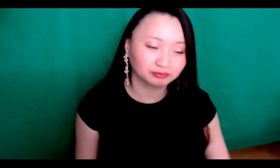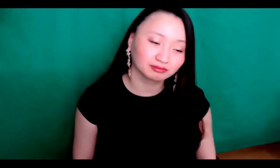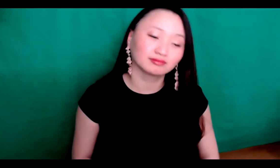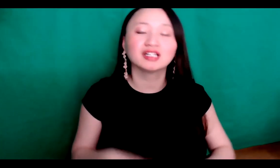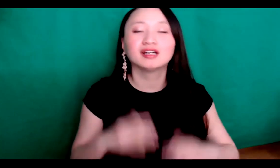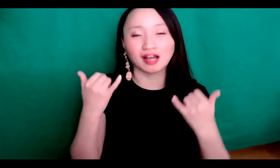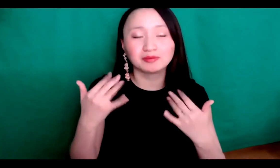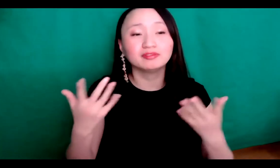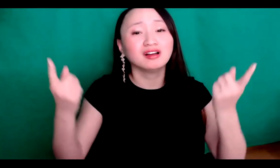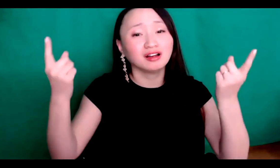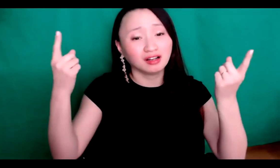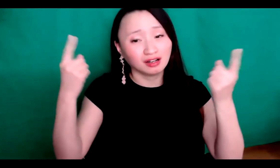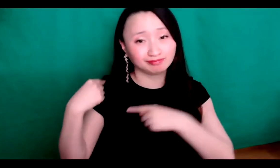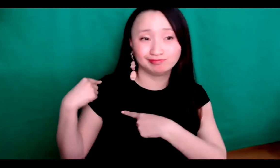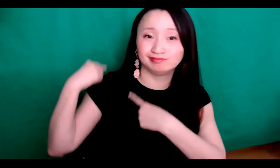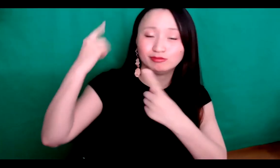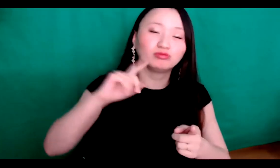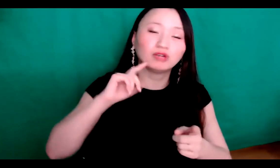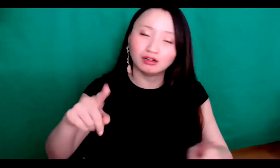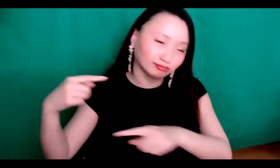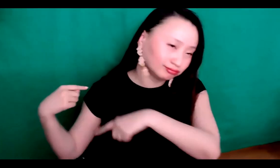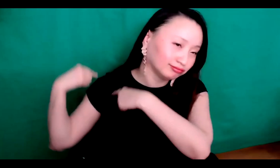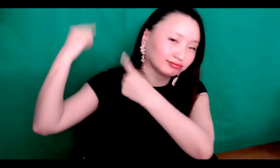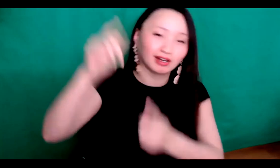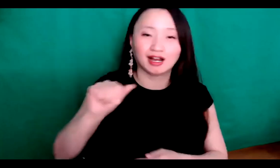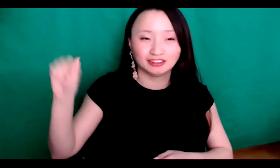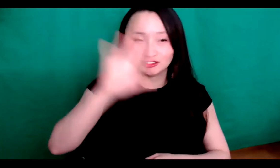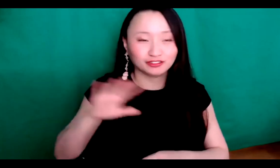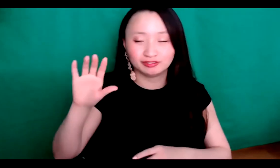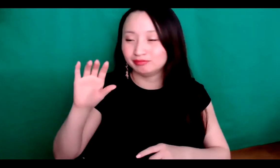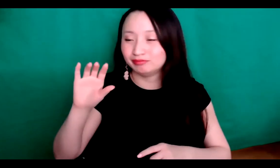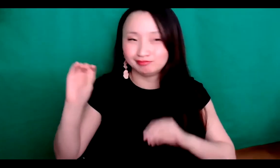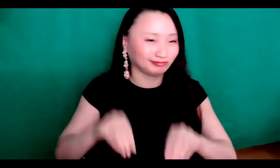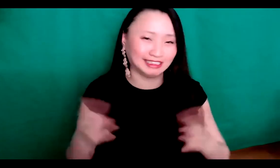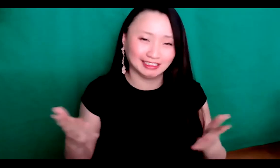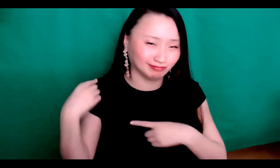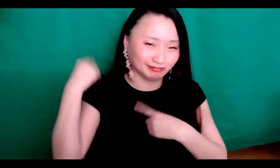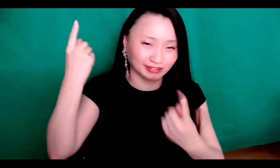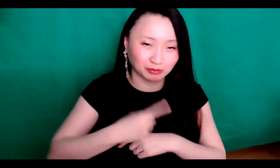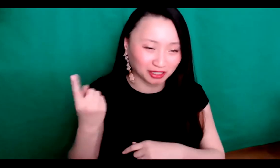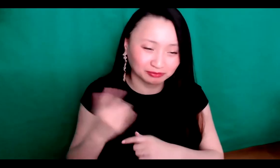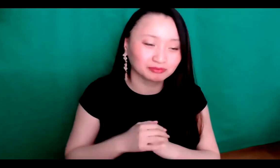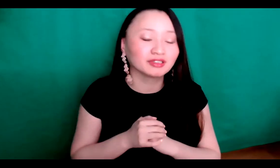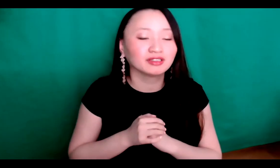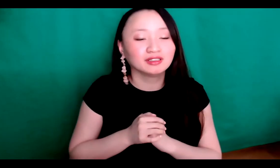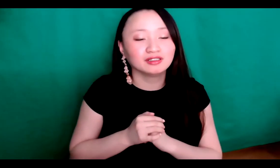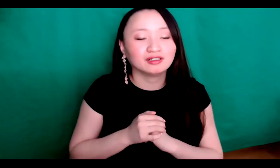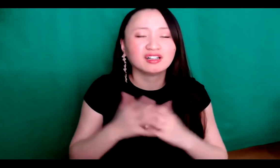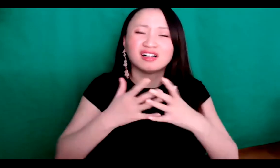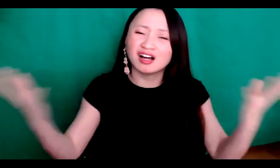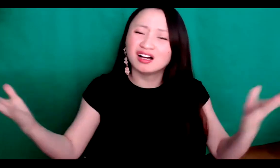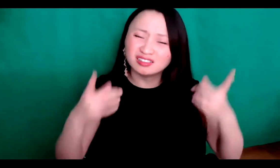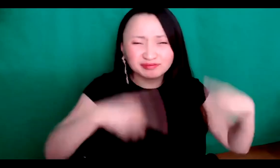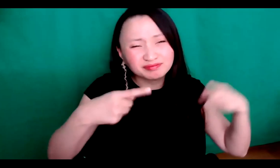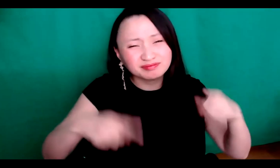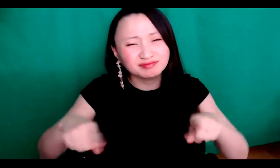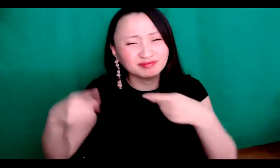you so much. So Asians have been here in the United States